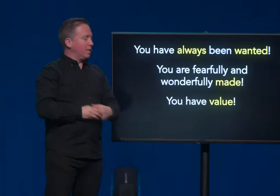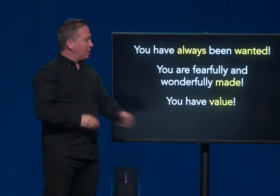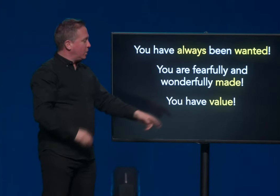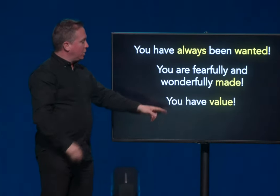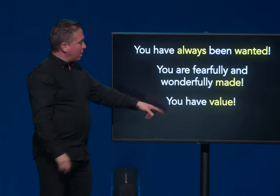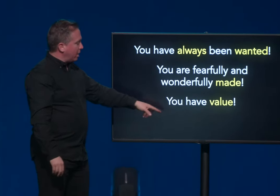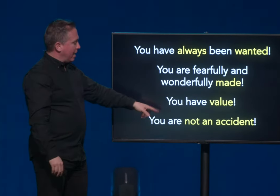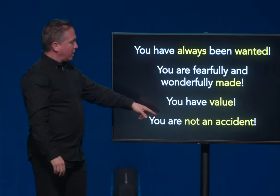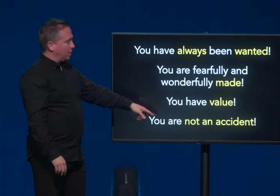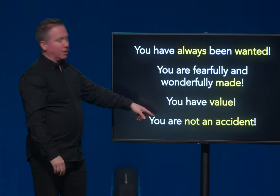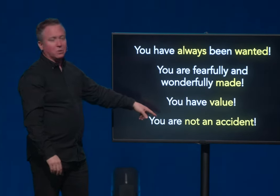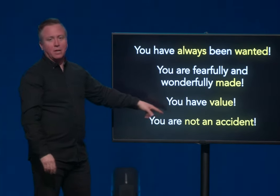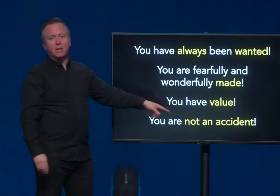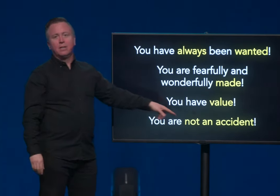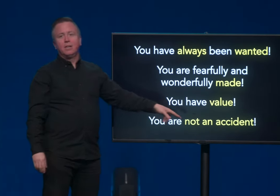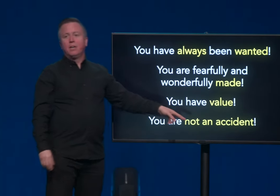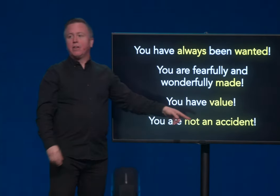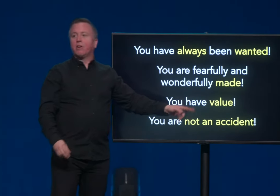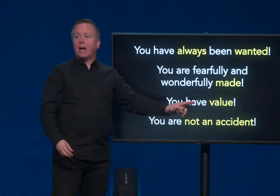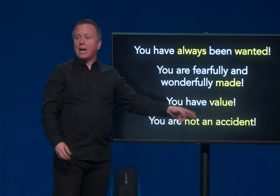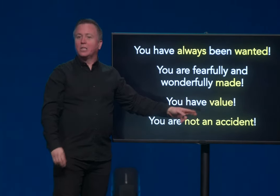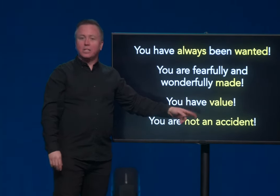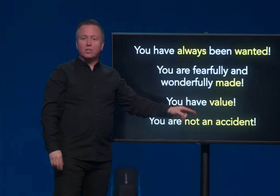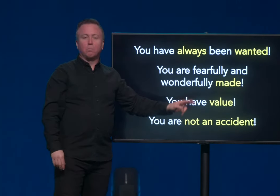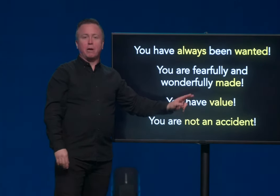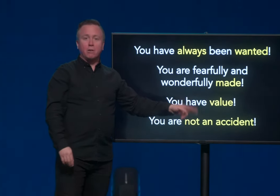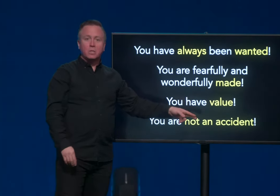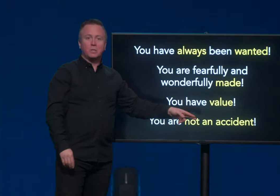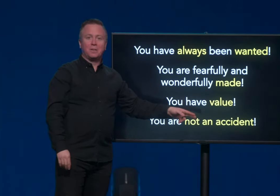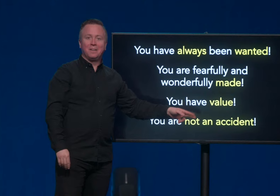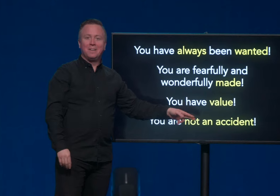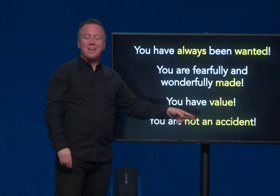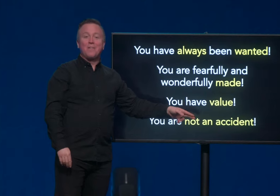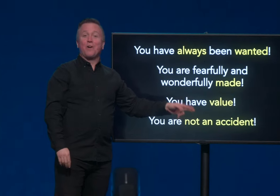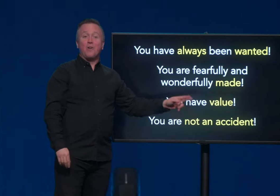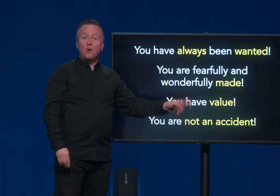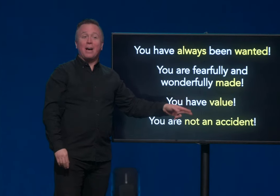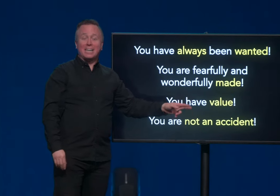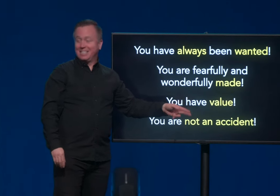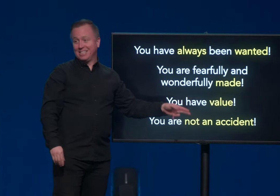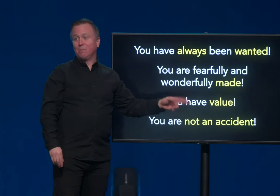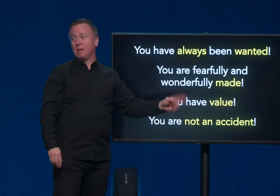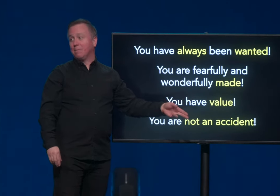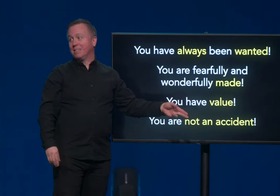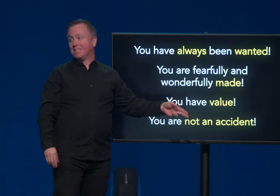and it says you're not an accident, okay? There are accidental parents, there are no accidental babies.